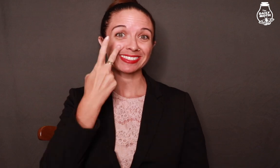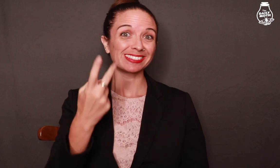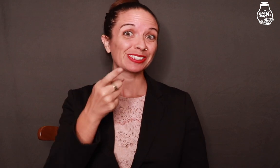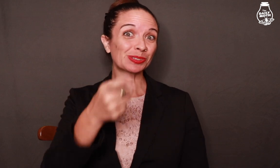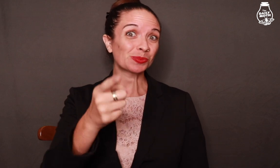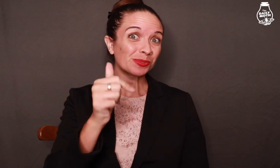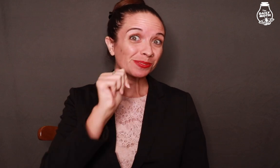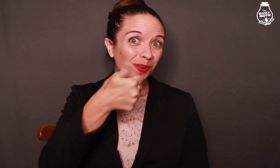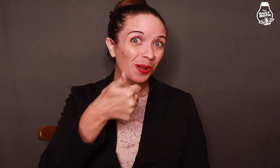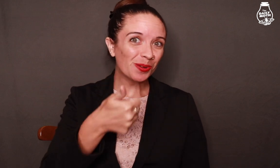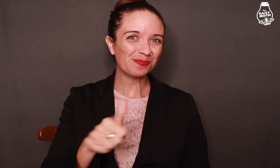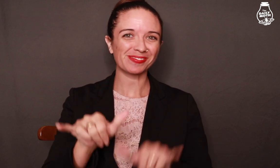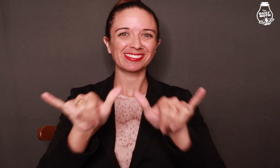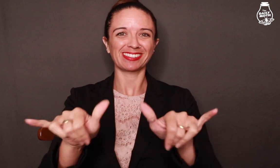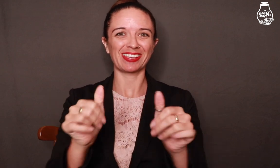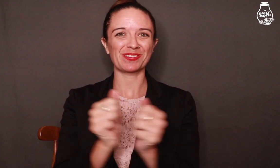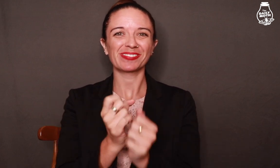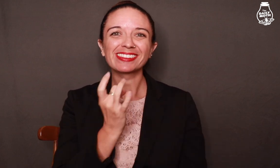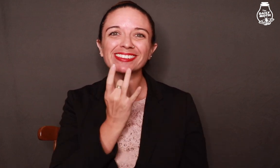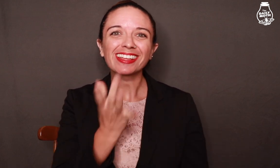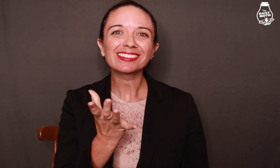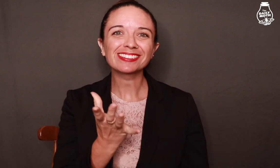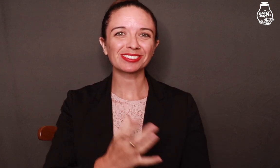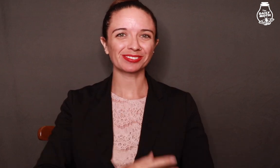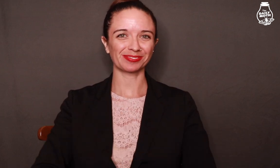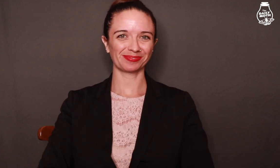See you tomorrow. Stay with the light.